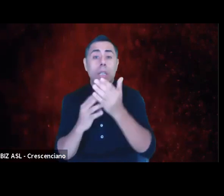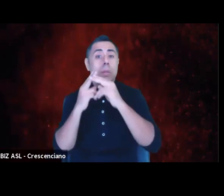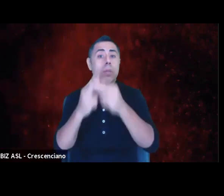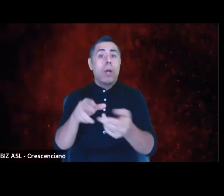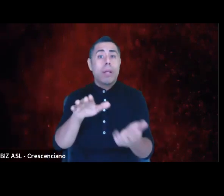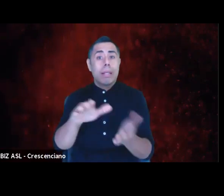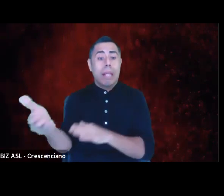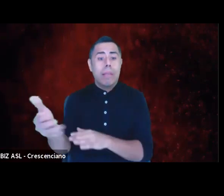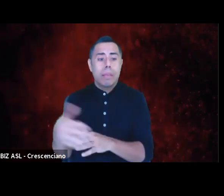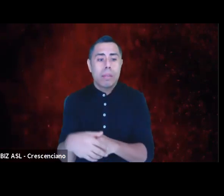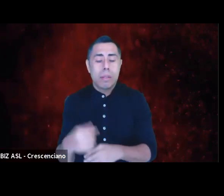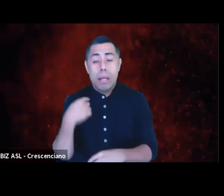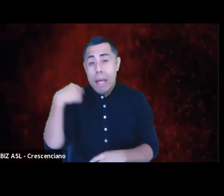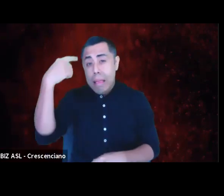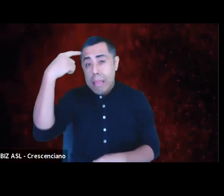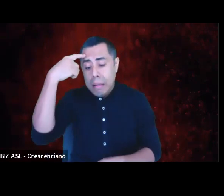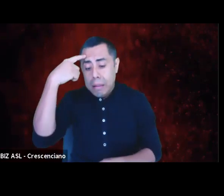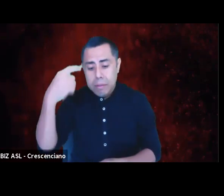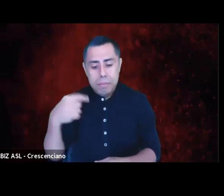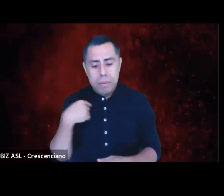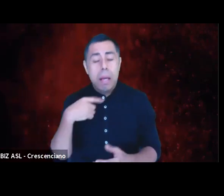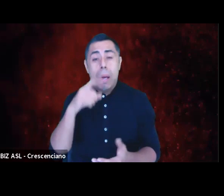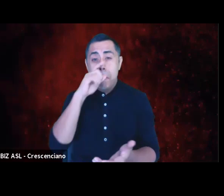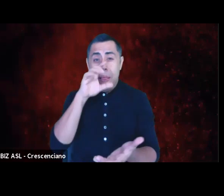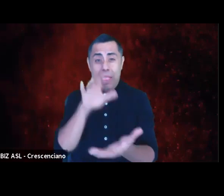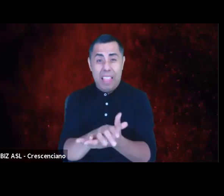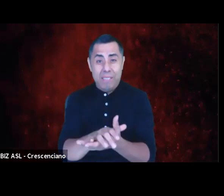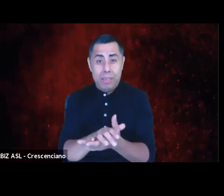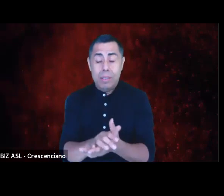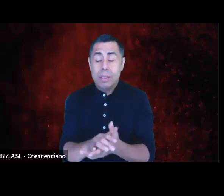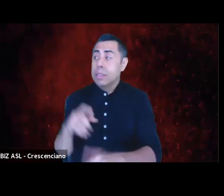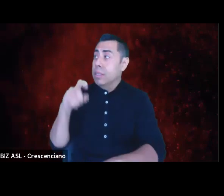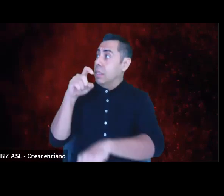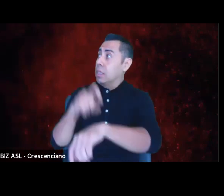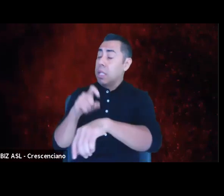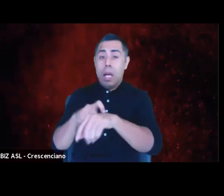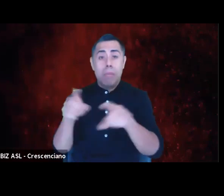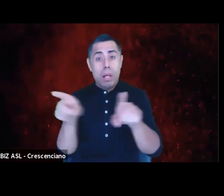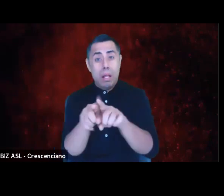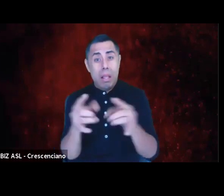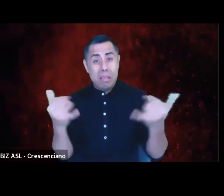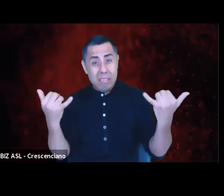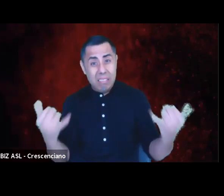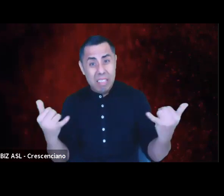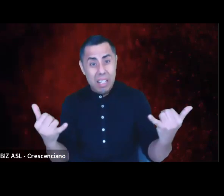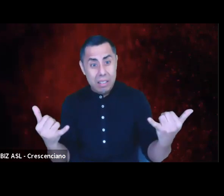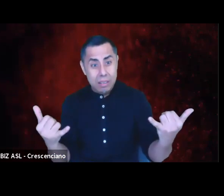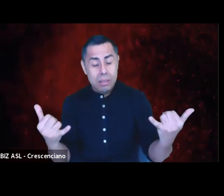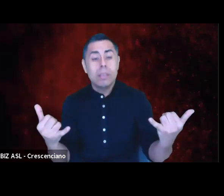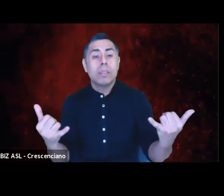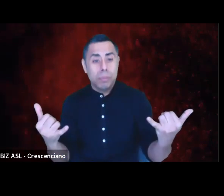And I think, no, I believe such a time is this. And in that regard, at this time,